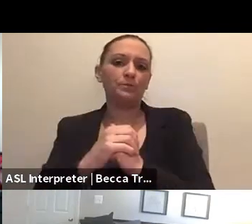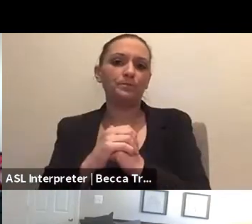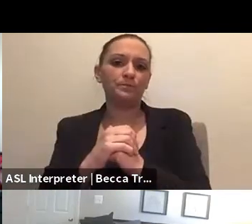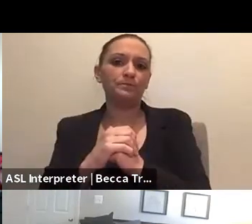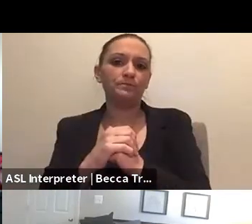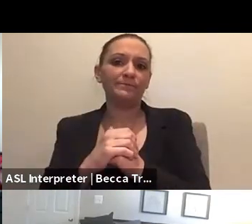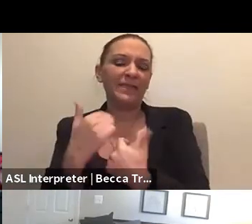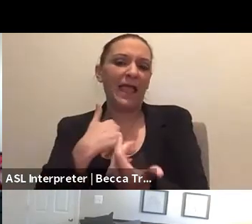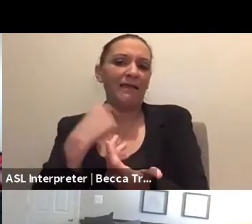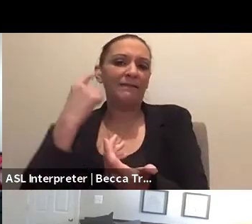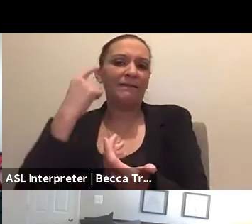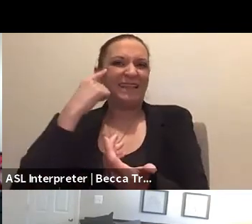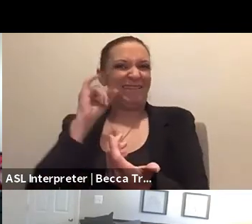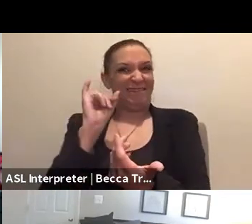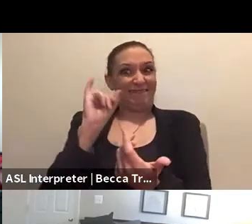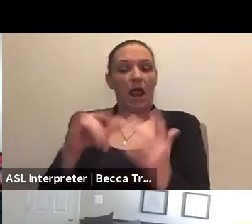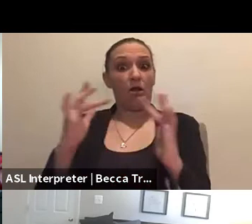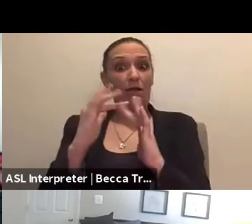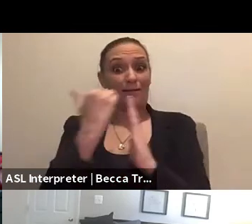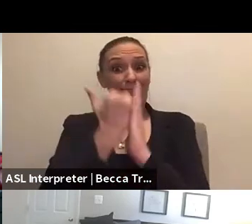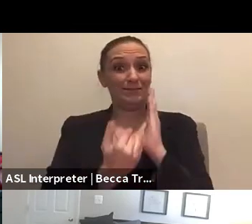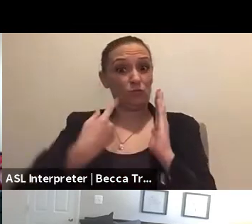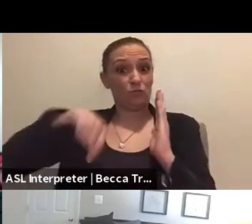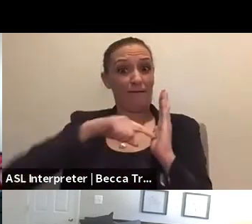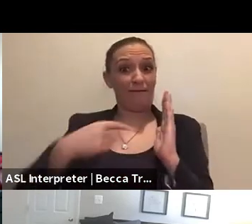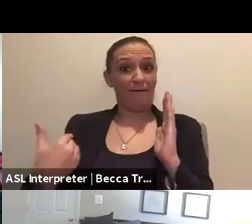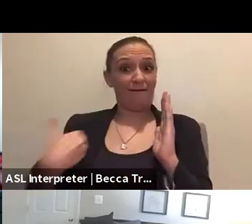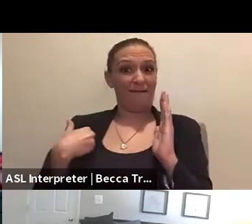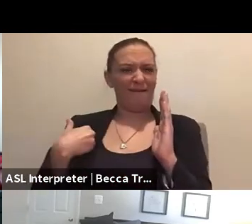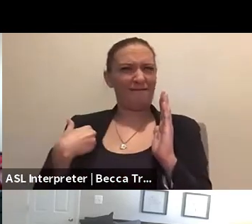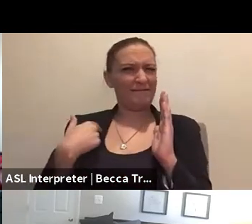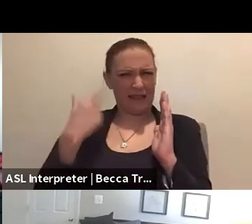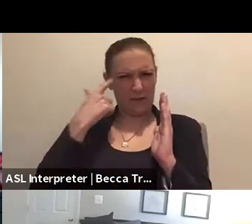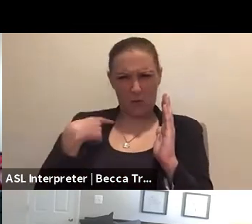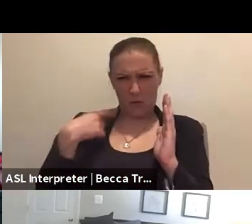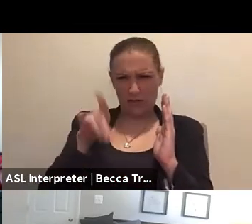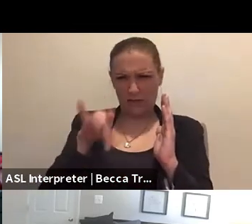I think that contact list we have and I think we sent you some resources